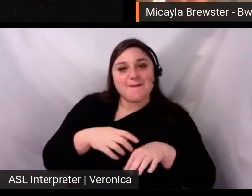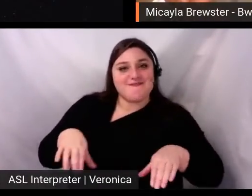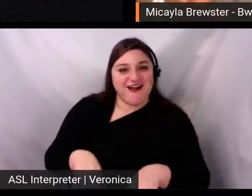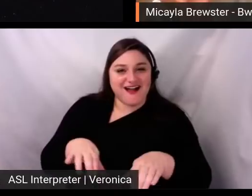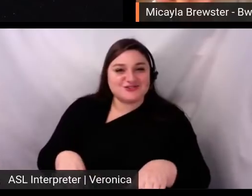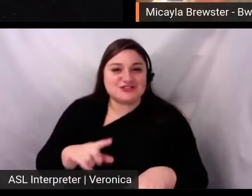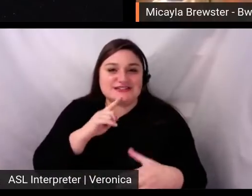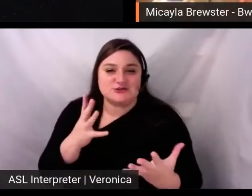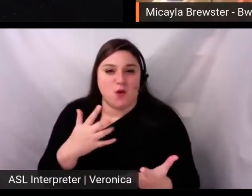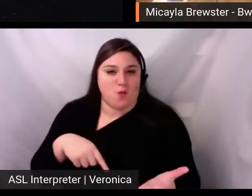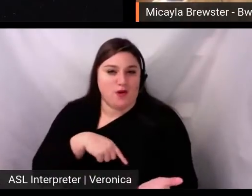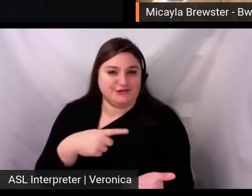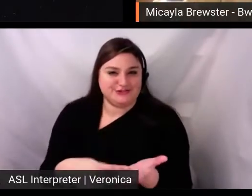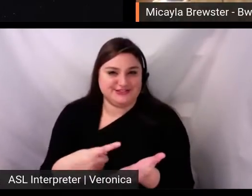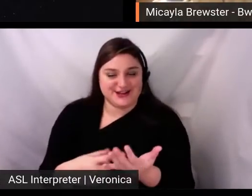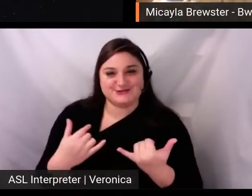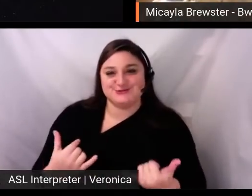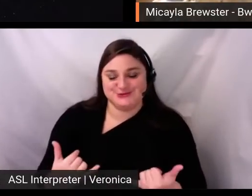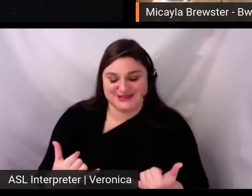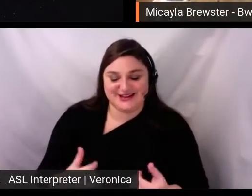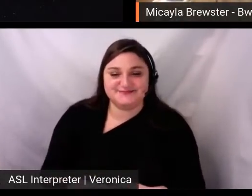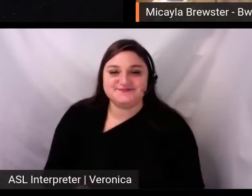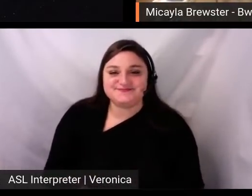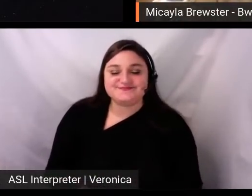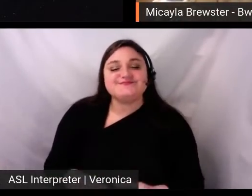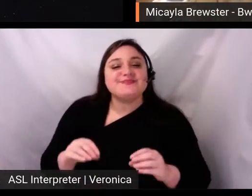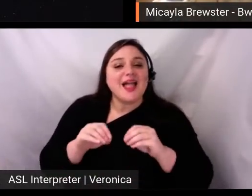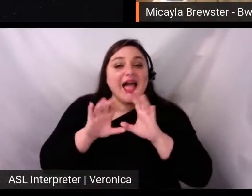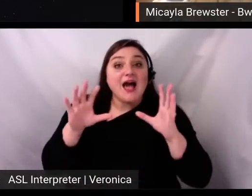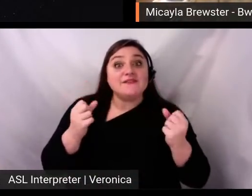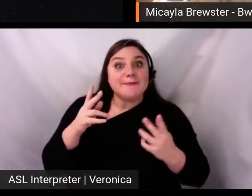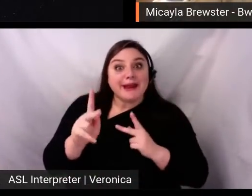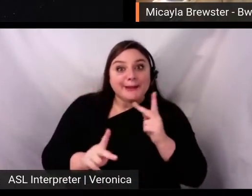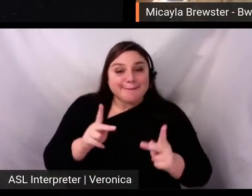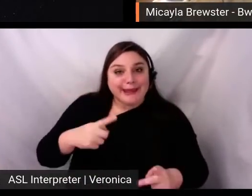a lot more since quarantine began. I think back to the beginning